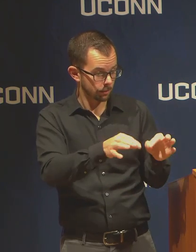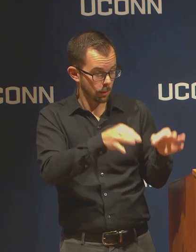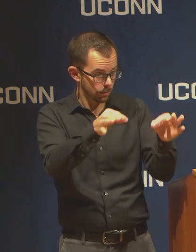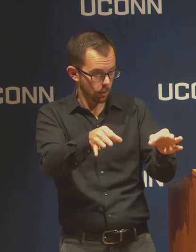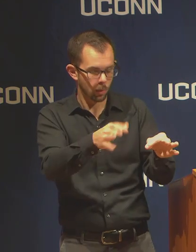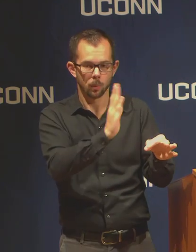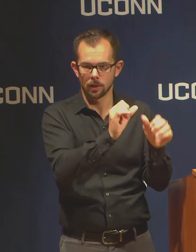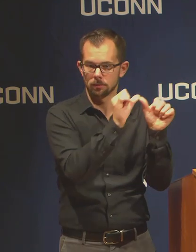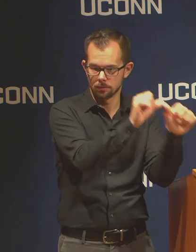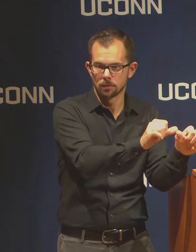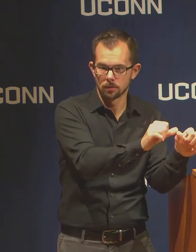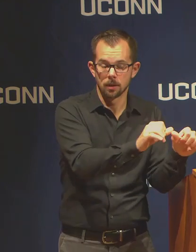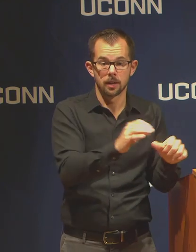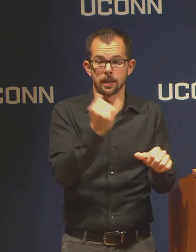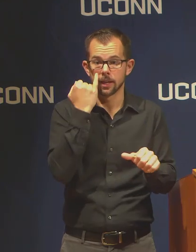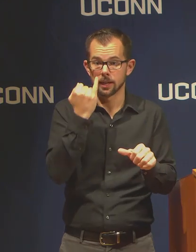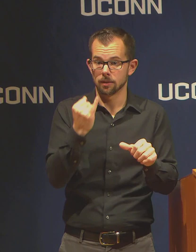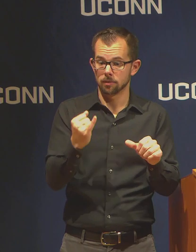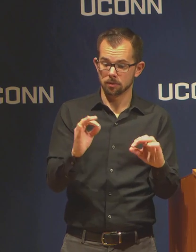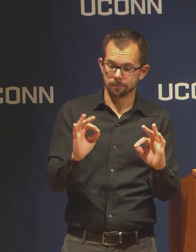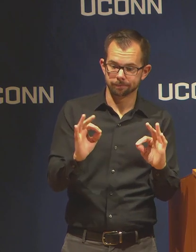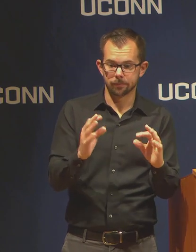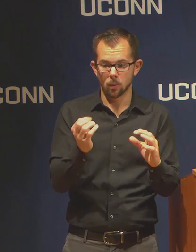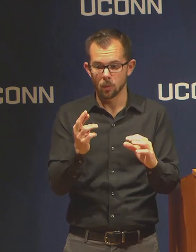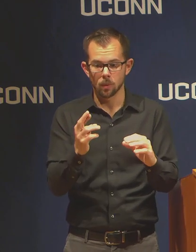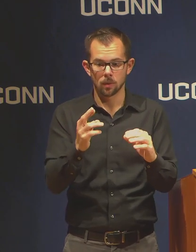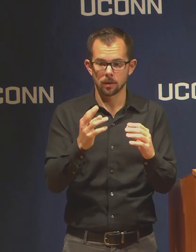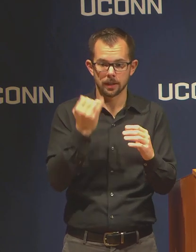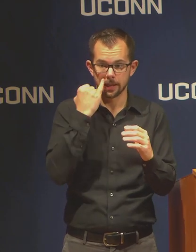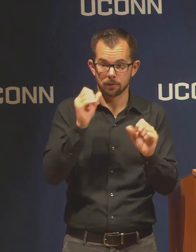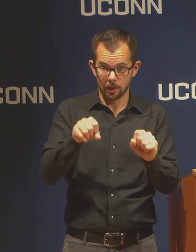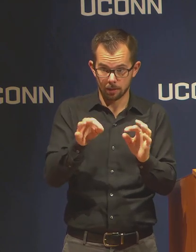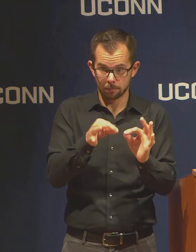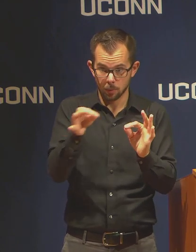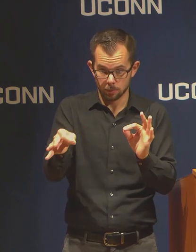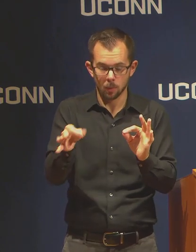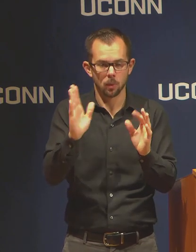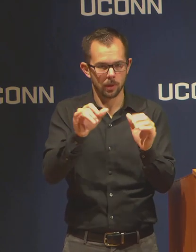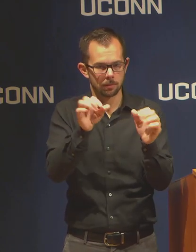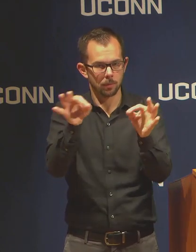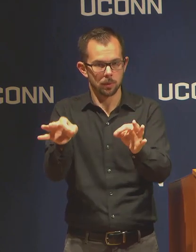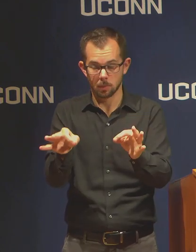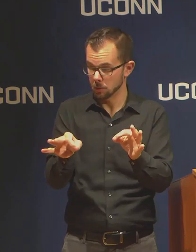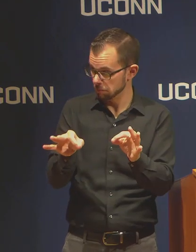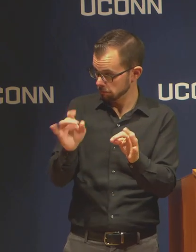But anything else should be postponed. Is that about it? Okay. Thank you,